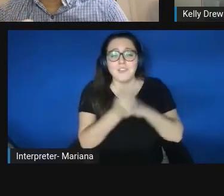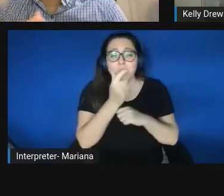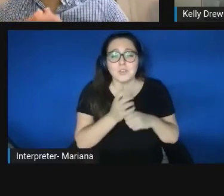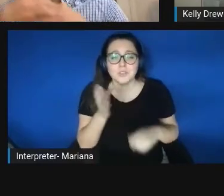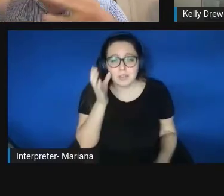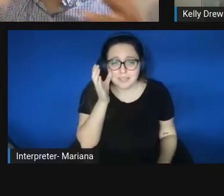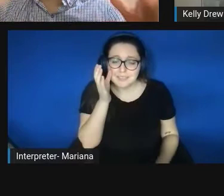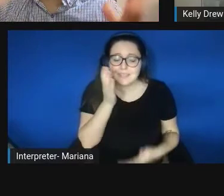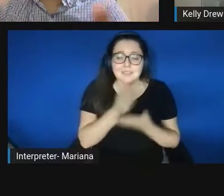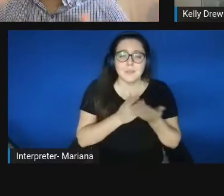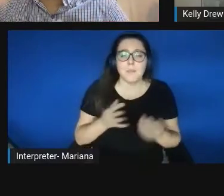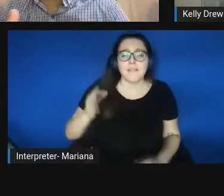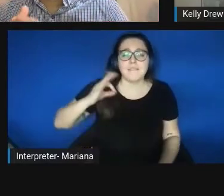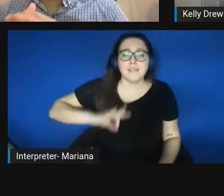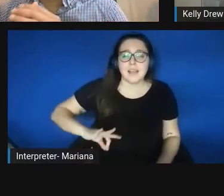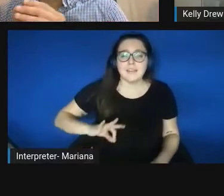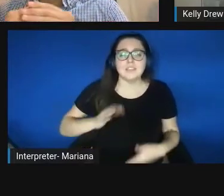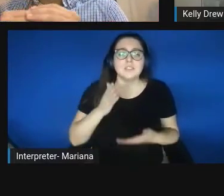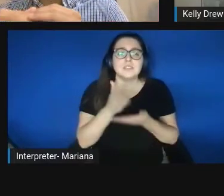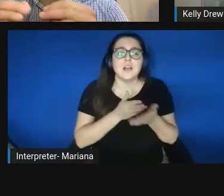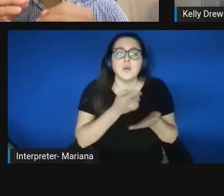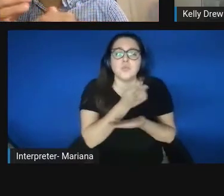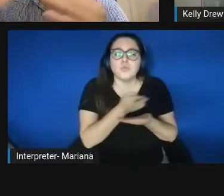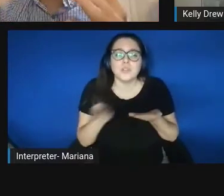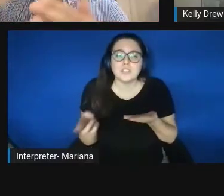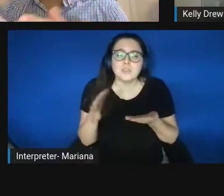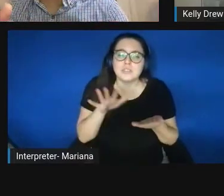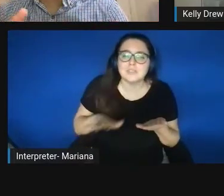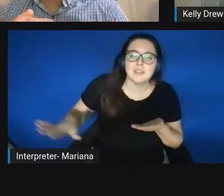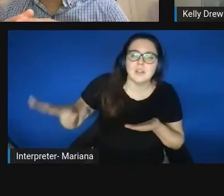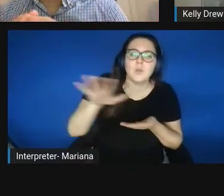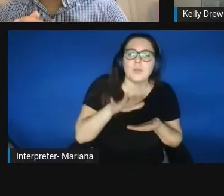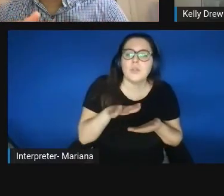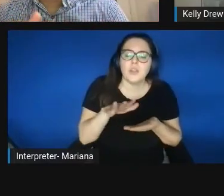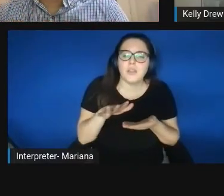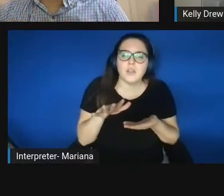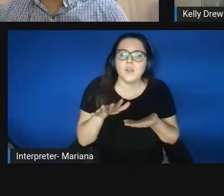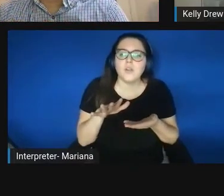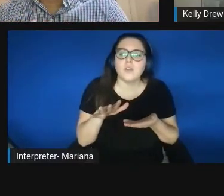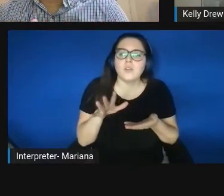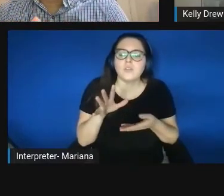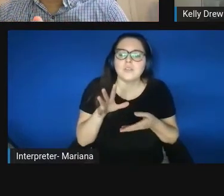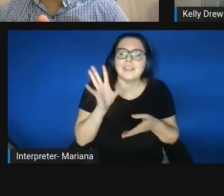what are the resources out there and the wealth of resources within these minority serving institutions